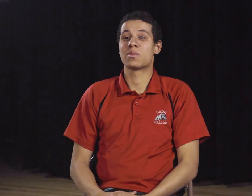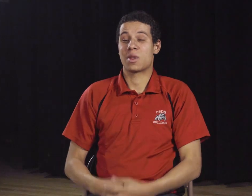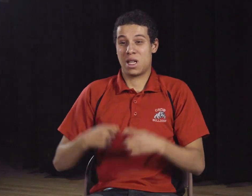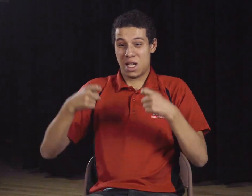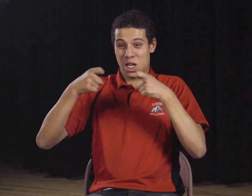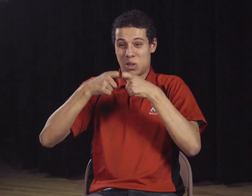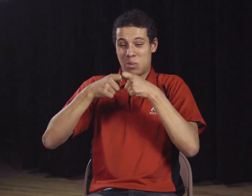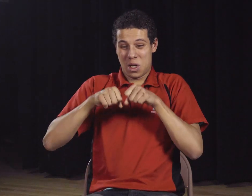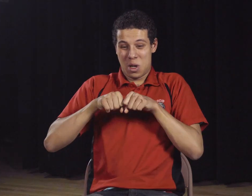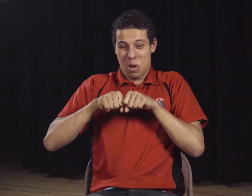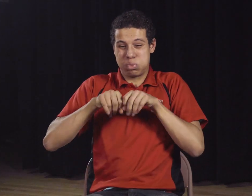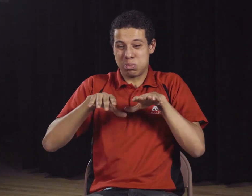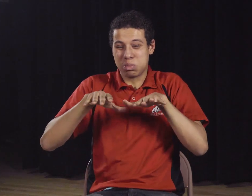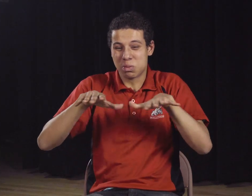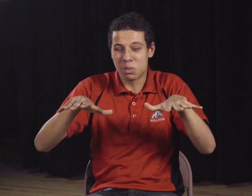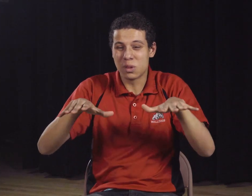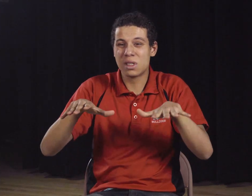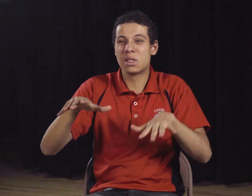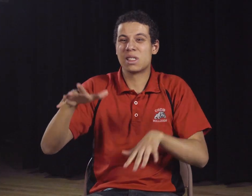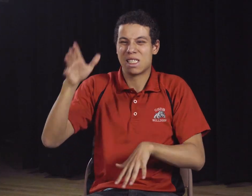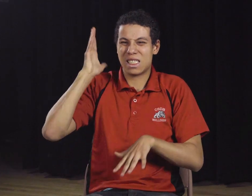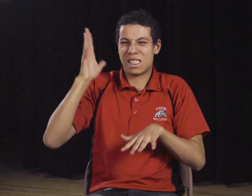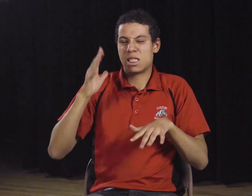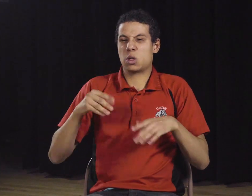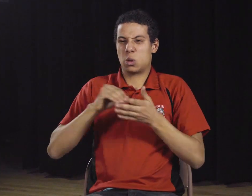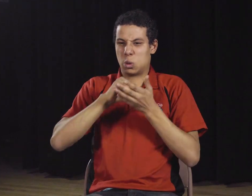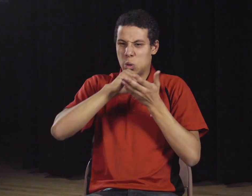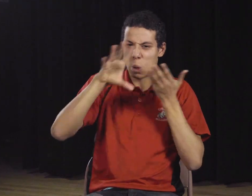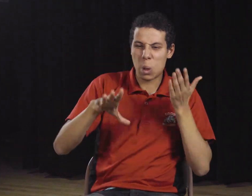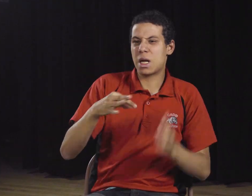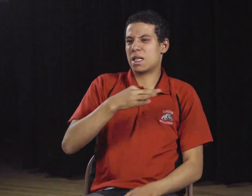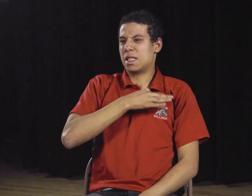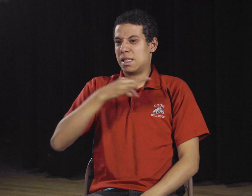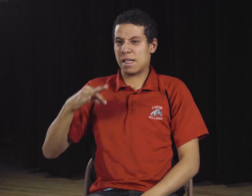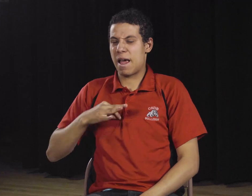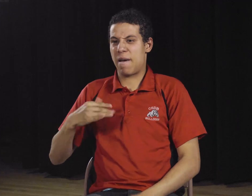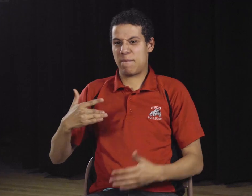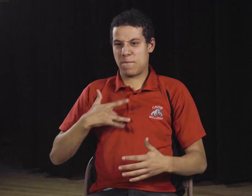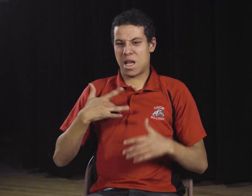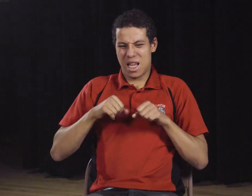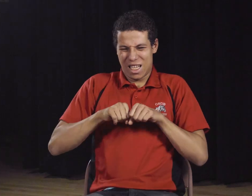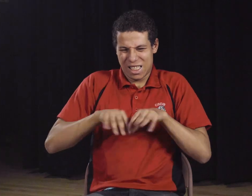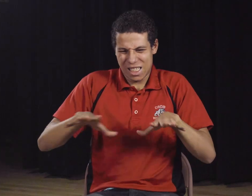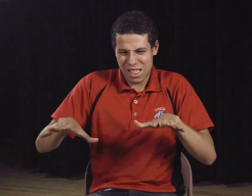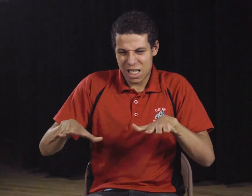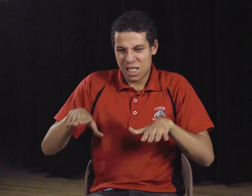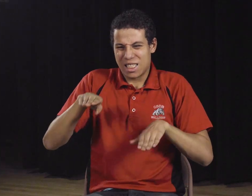The electrical currents would cause the students and the staff members to feel the sparks and crackles under their feet